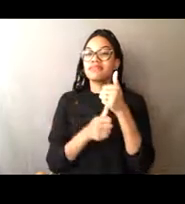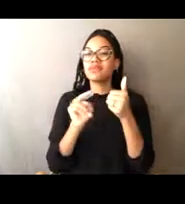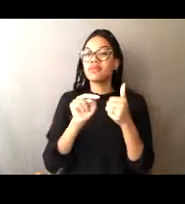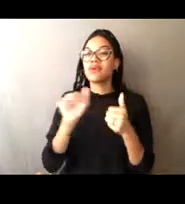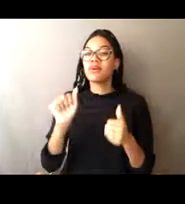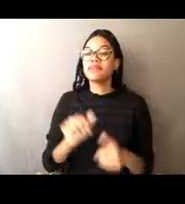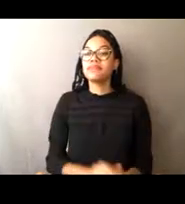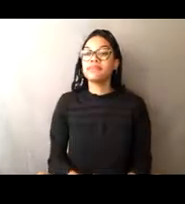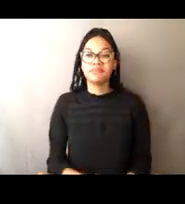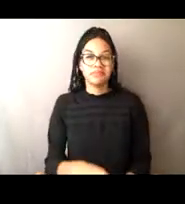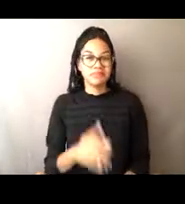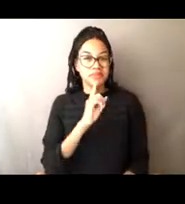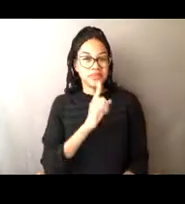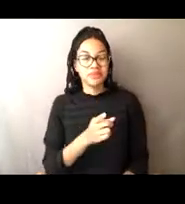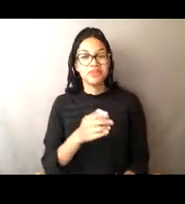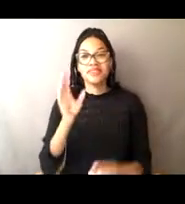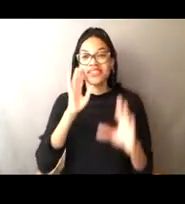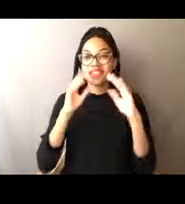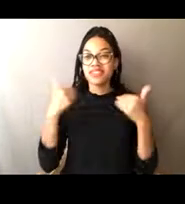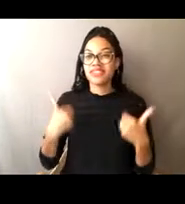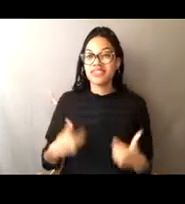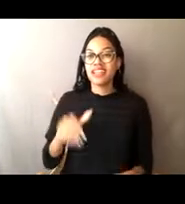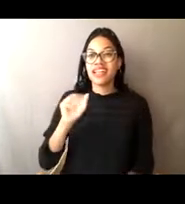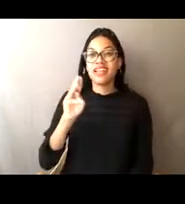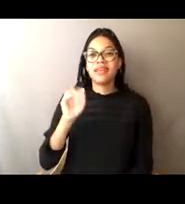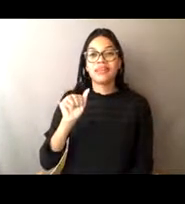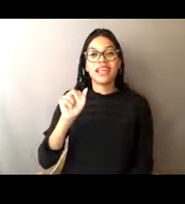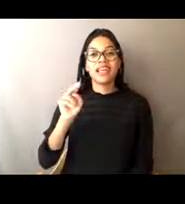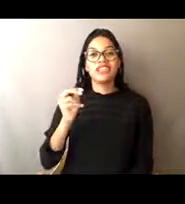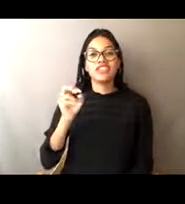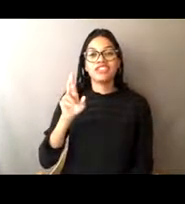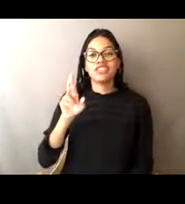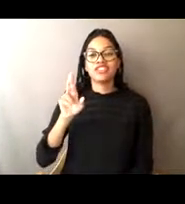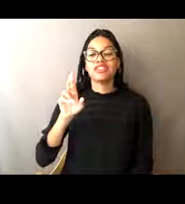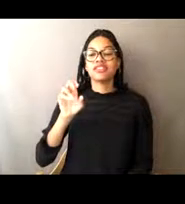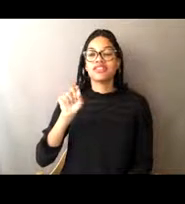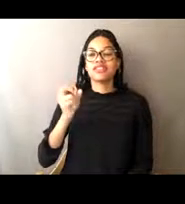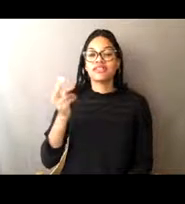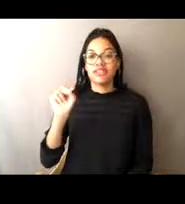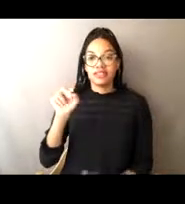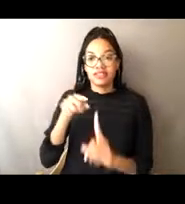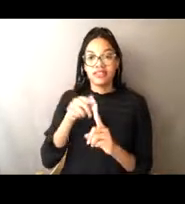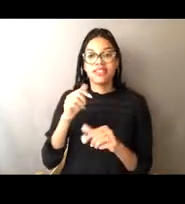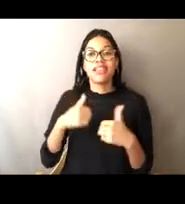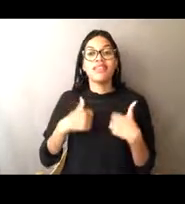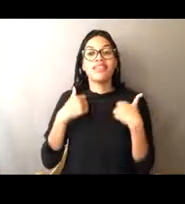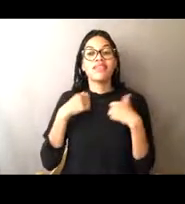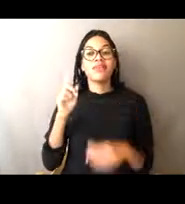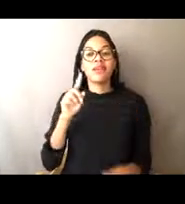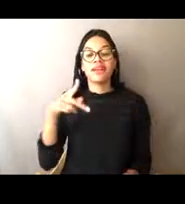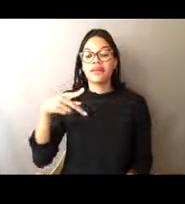Yeah, hi, I'm Amy Anderson. I currently live in Petersburg, Alaska, which is a beautiful small town in Southeast Alaska.